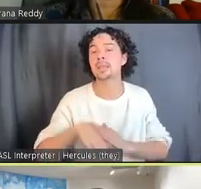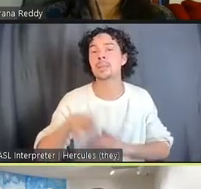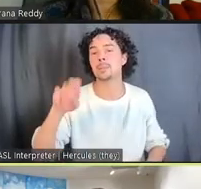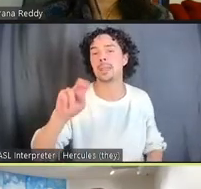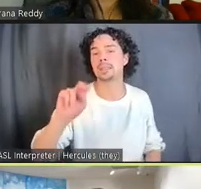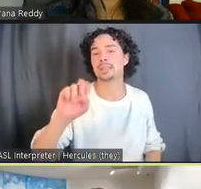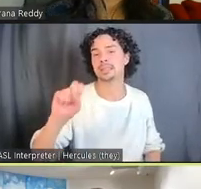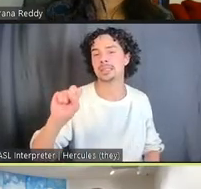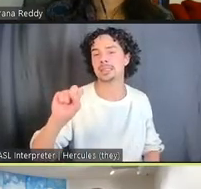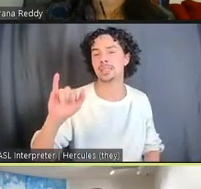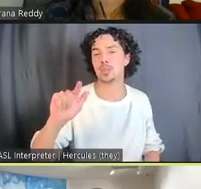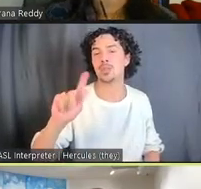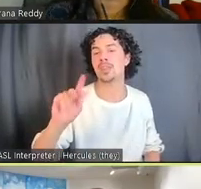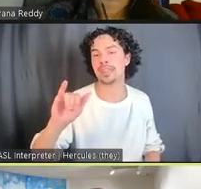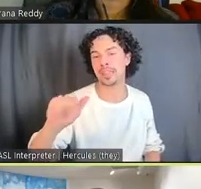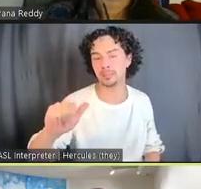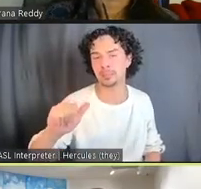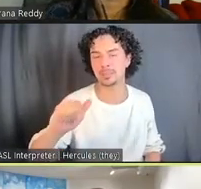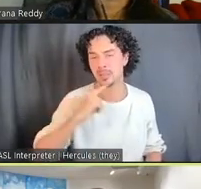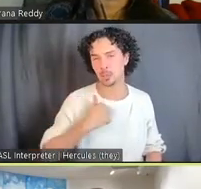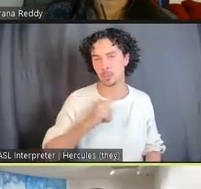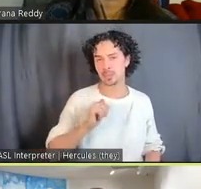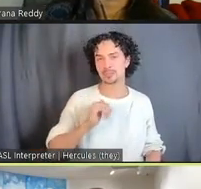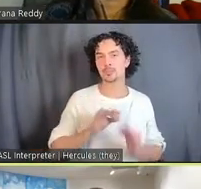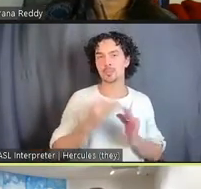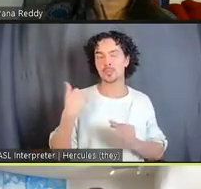again, from the side of someone held in captivity, where he asked other